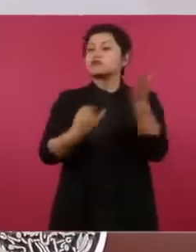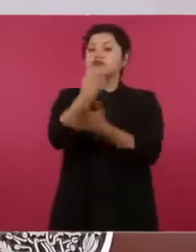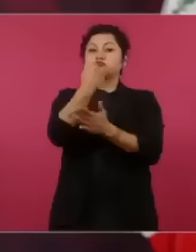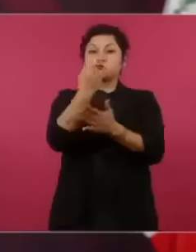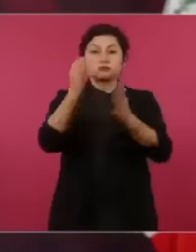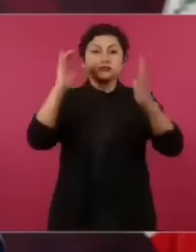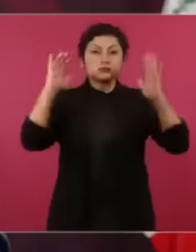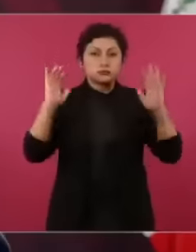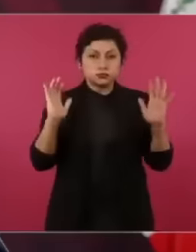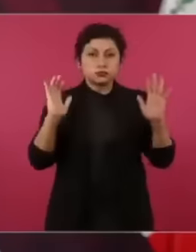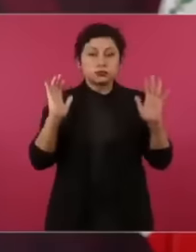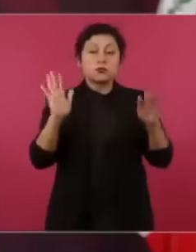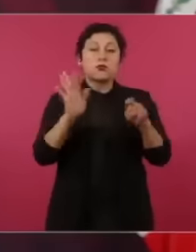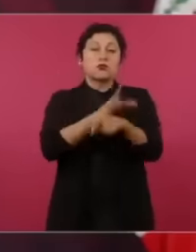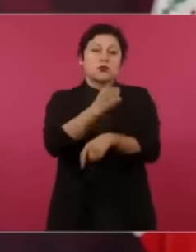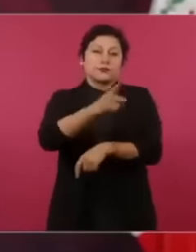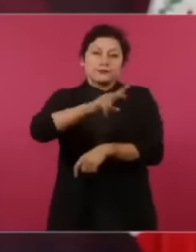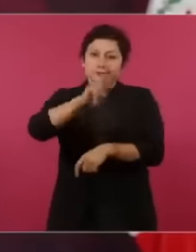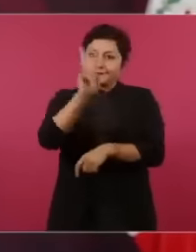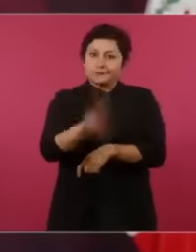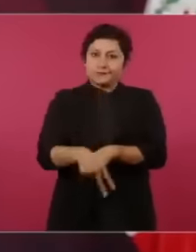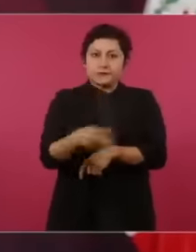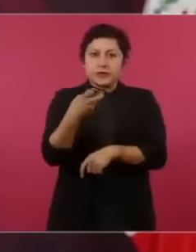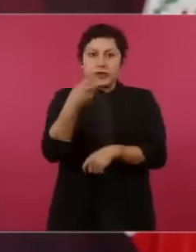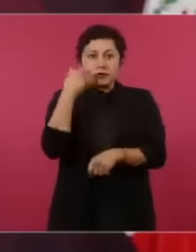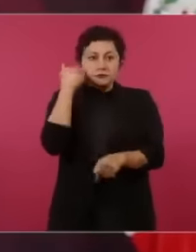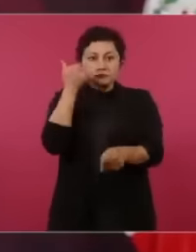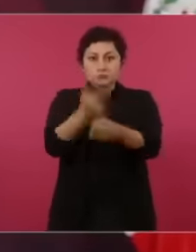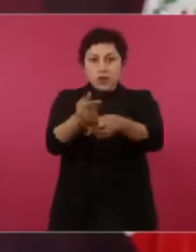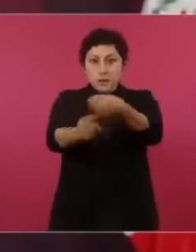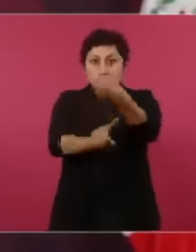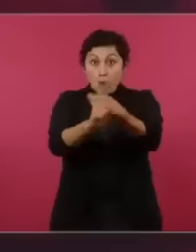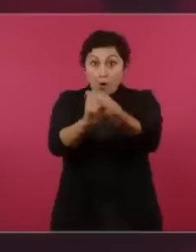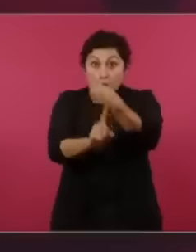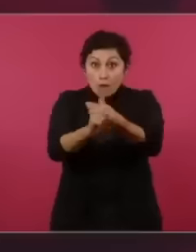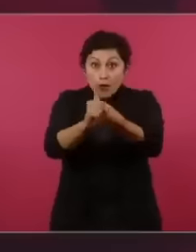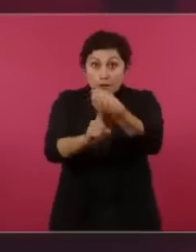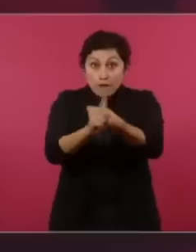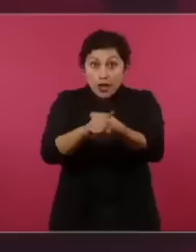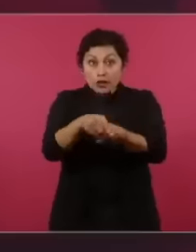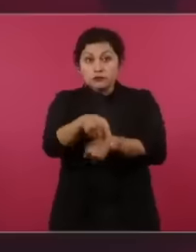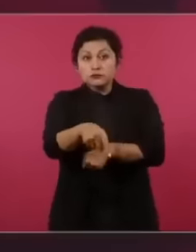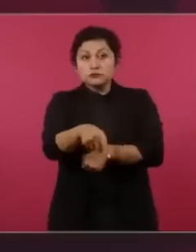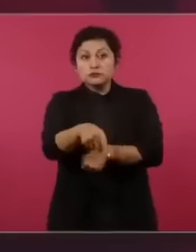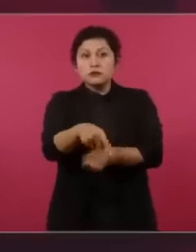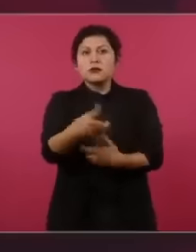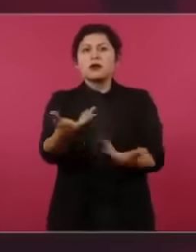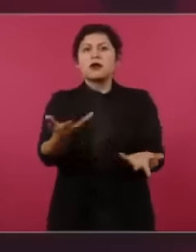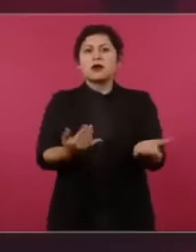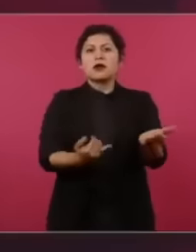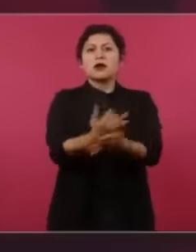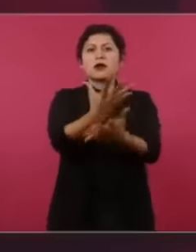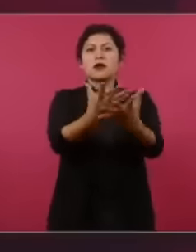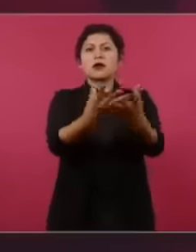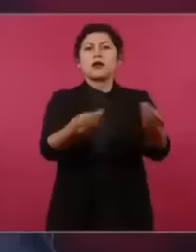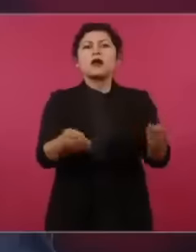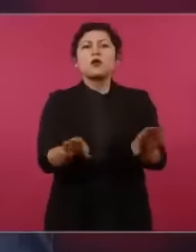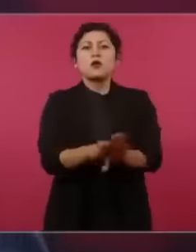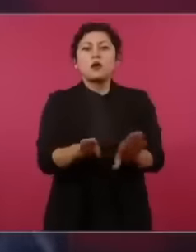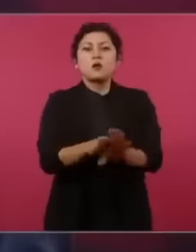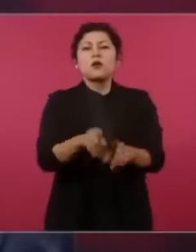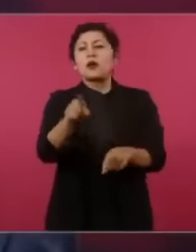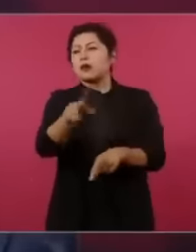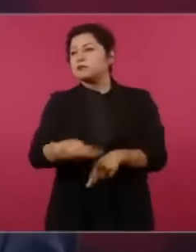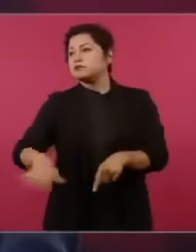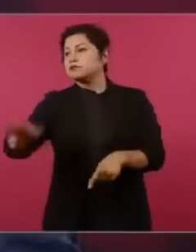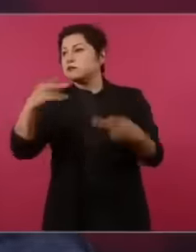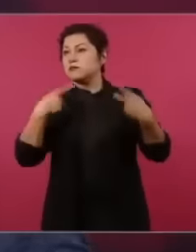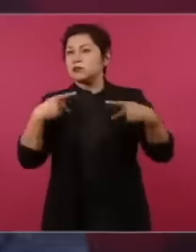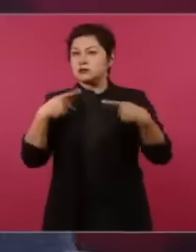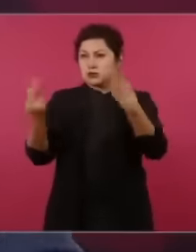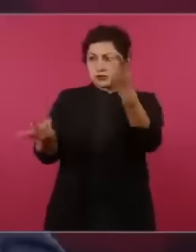the people when we live in a true democracy because nothing more than consulting the